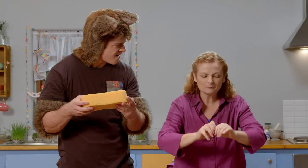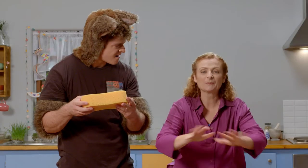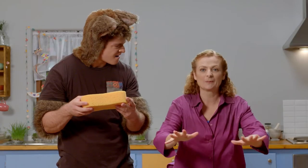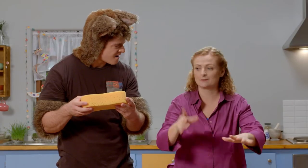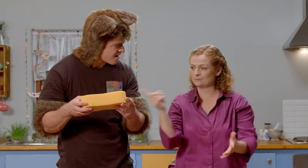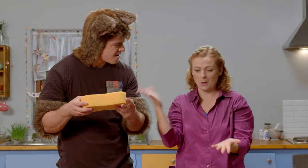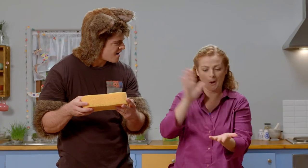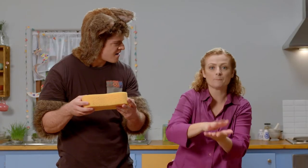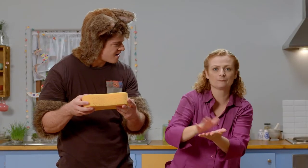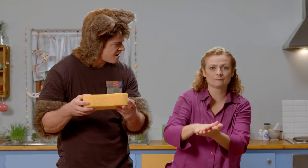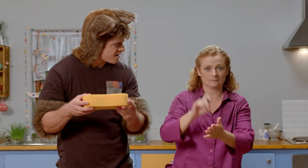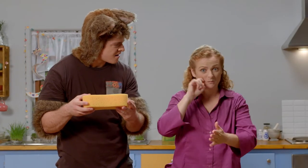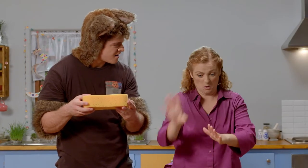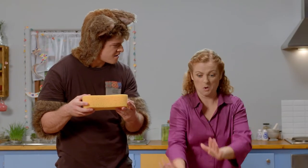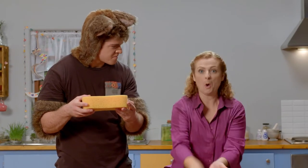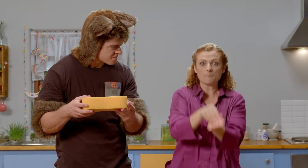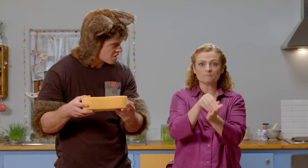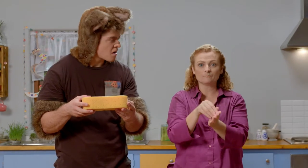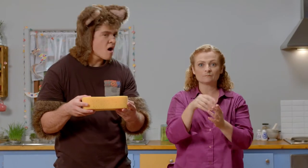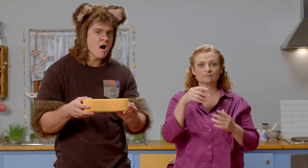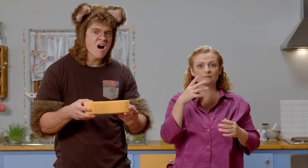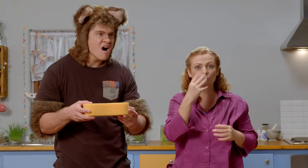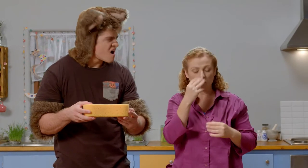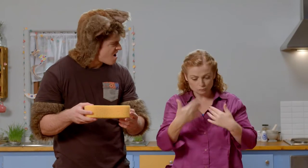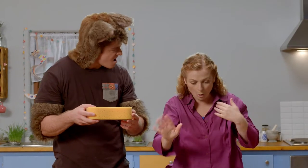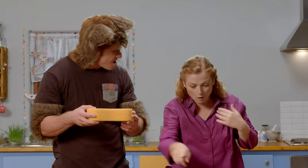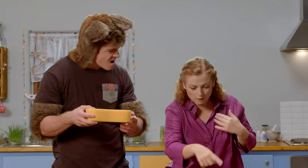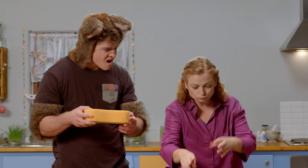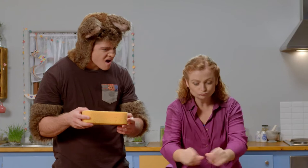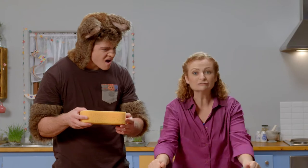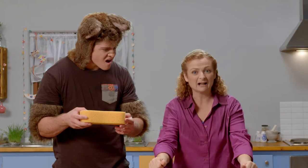Water can be soaked up into the sponge